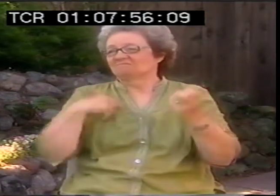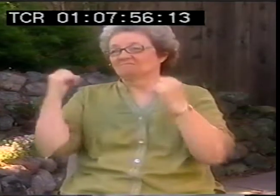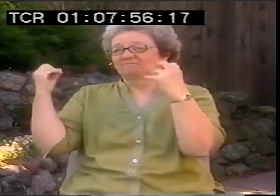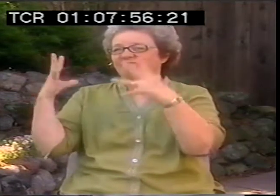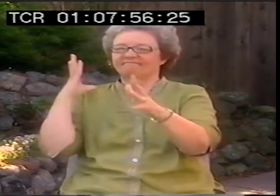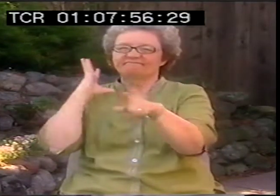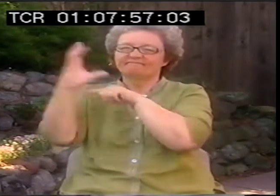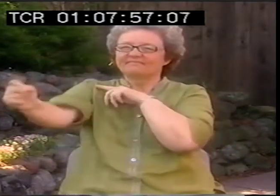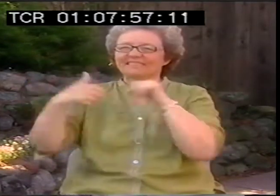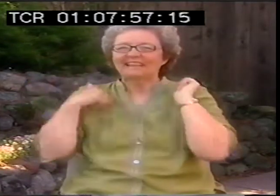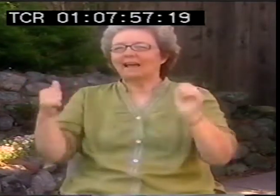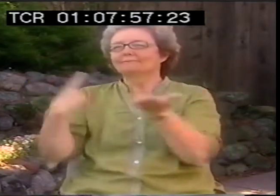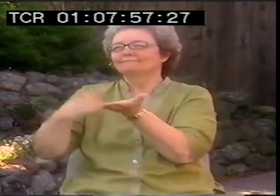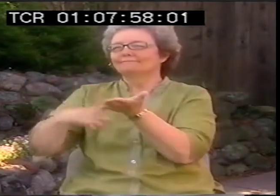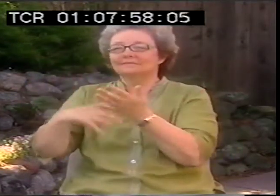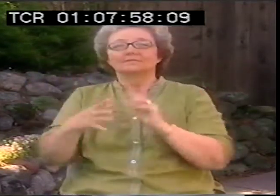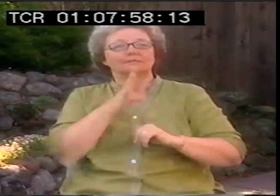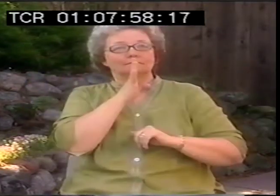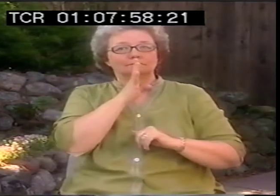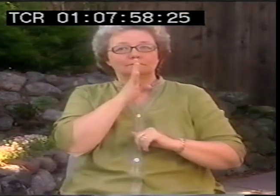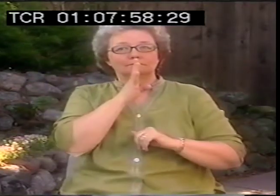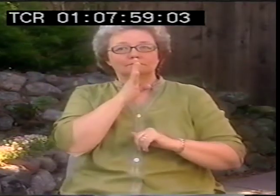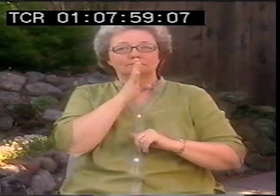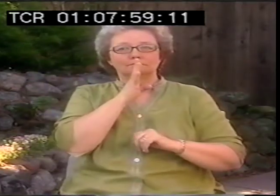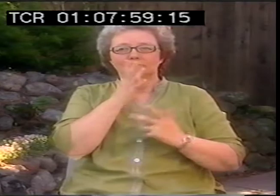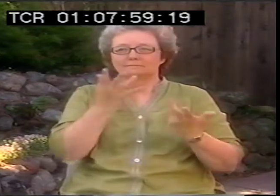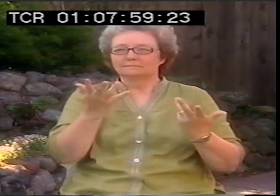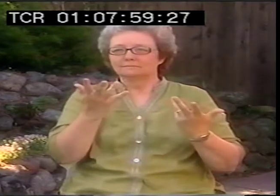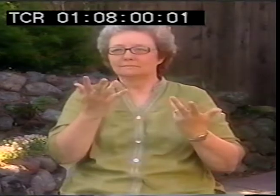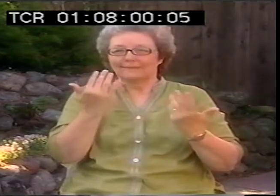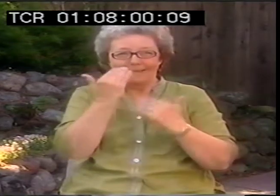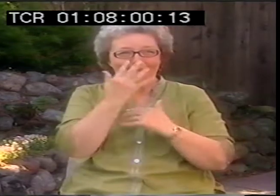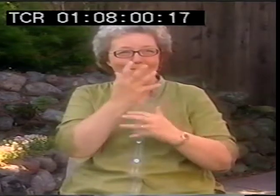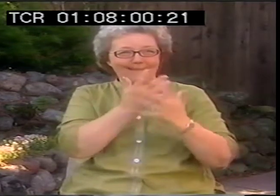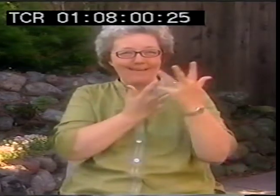and you have to have a lot more skill. And I just wasn't able to demonstrate what they wanted.